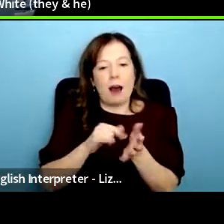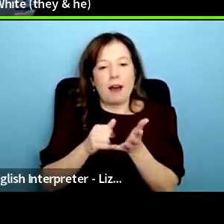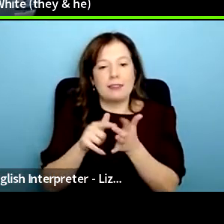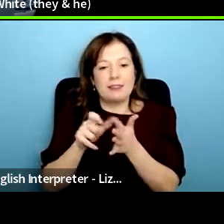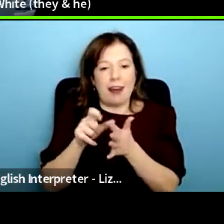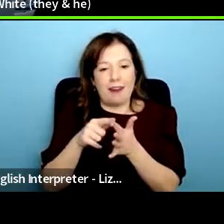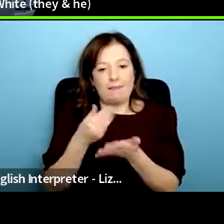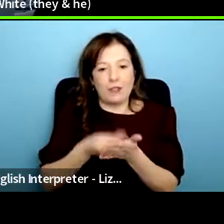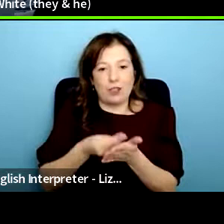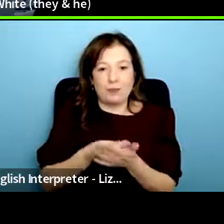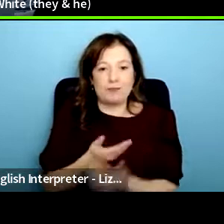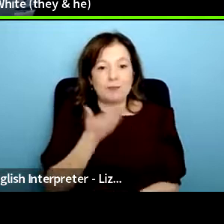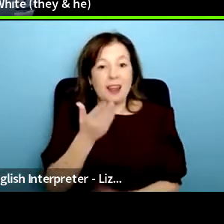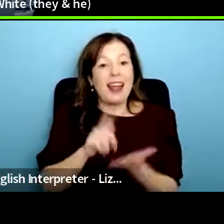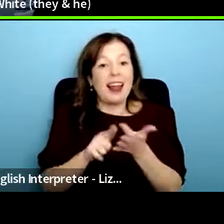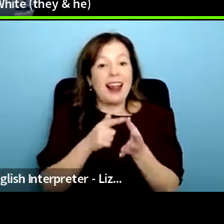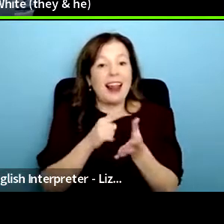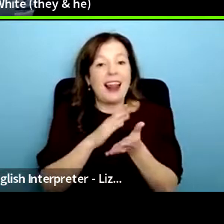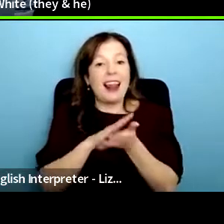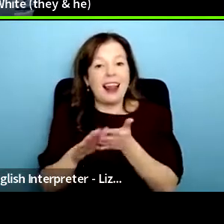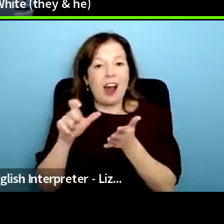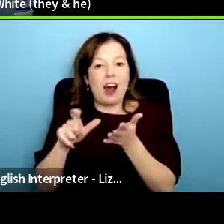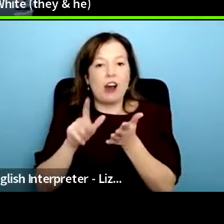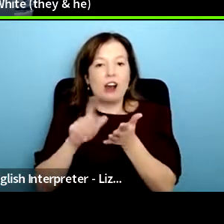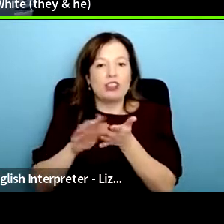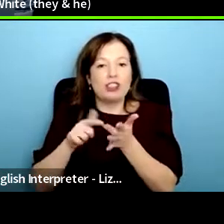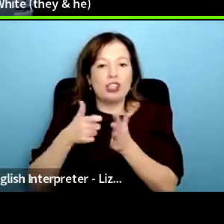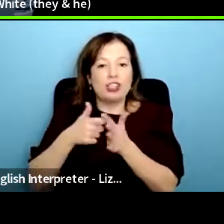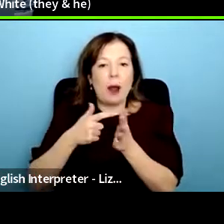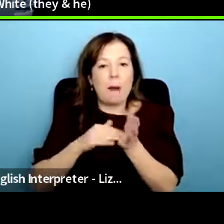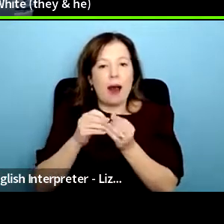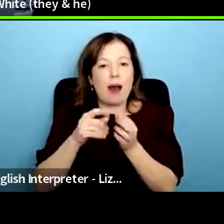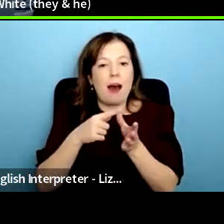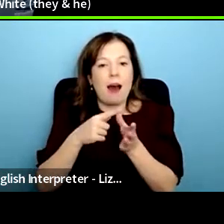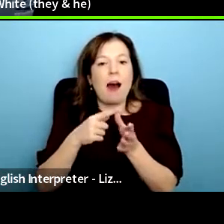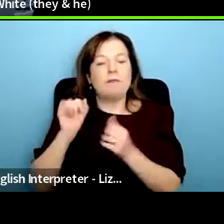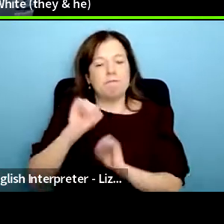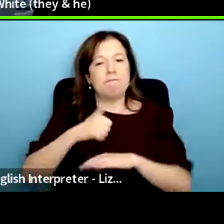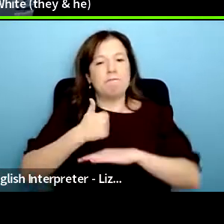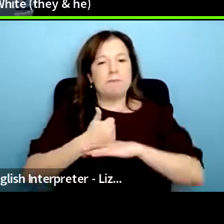Leah founded her organization angels of hope for women in 2014 to support women from black